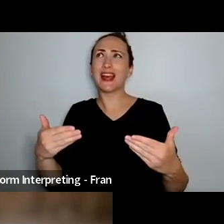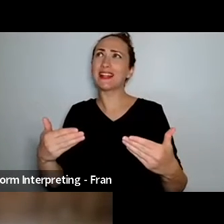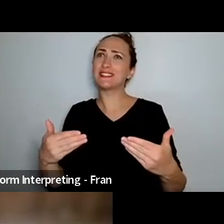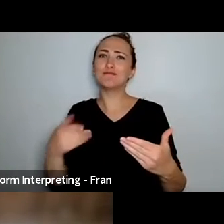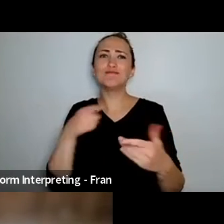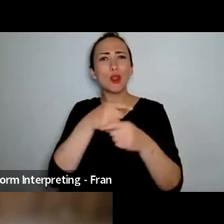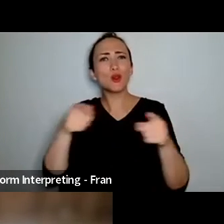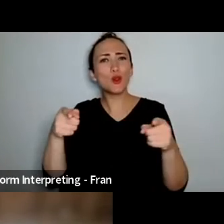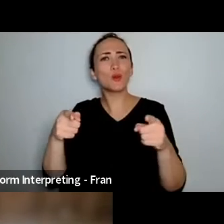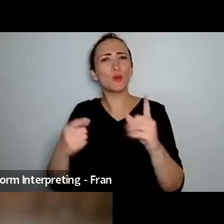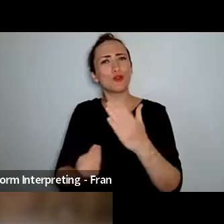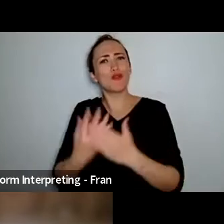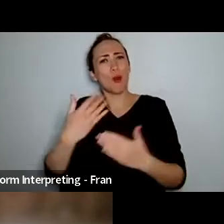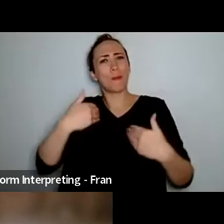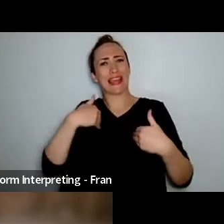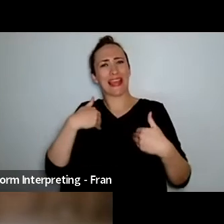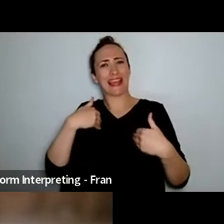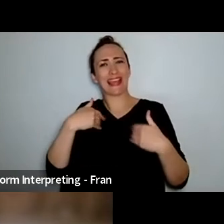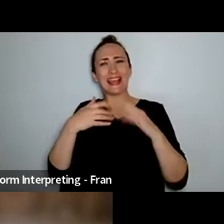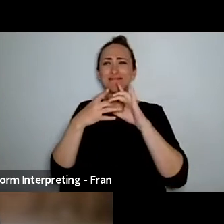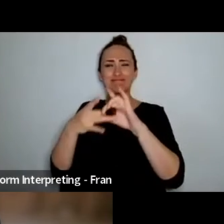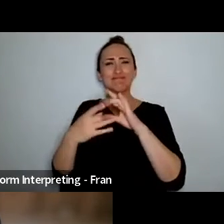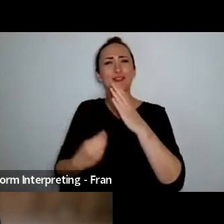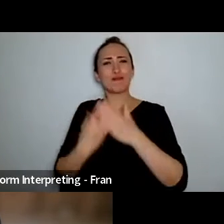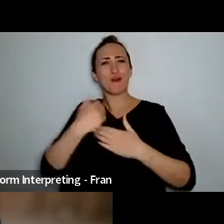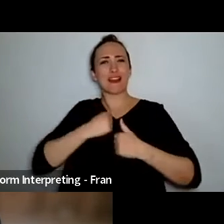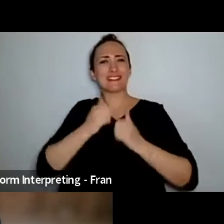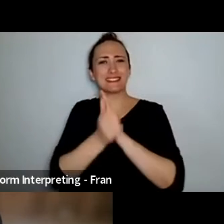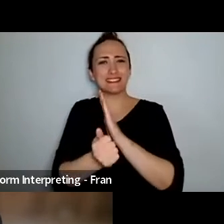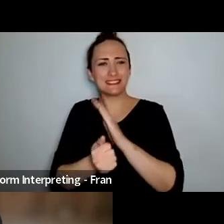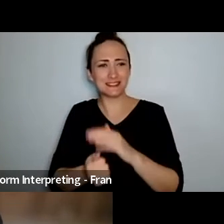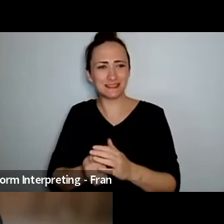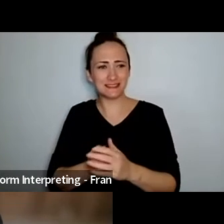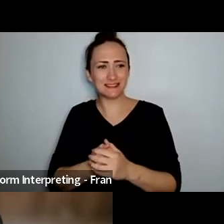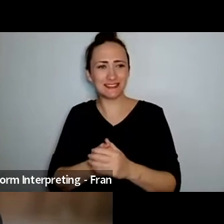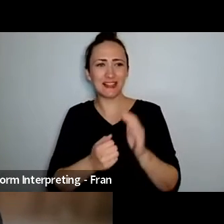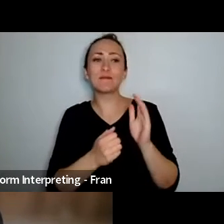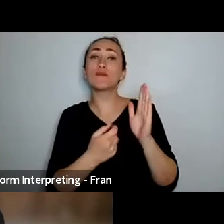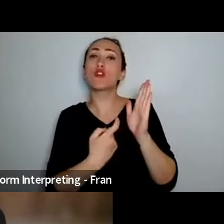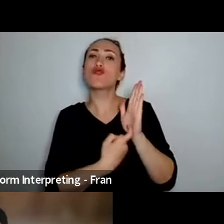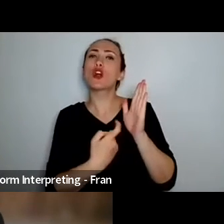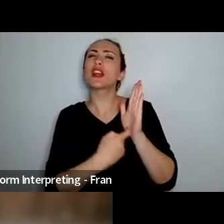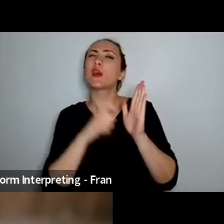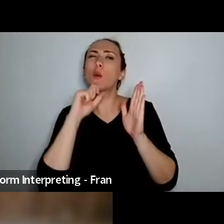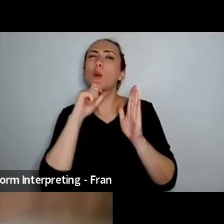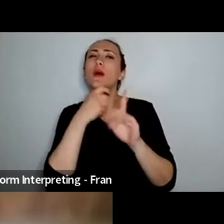for being a part of that Journey with me Tēnā koe we're going to bring you here Marc, so pack your bags pack your bags!